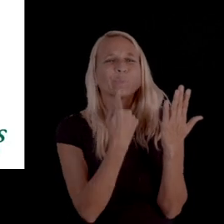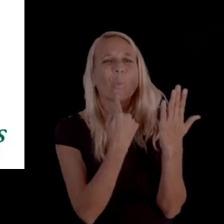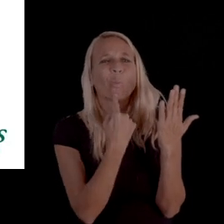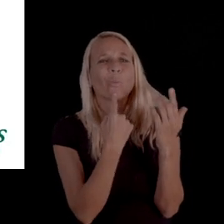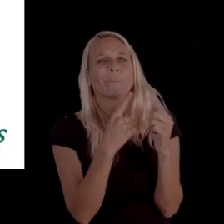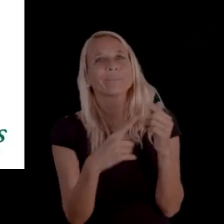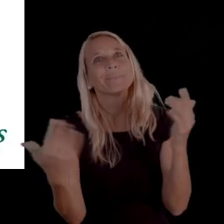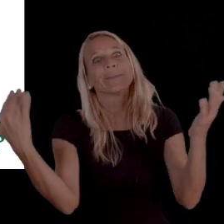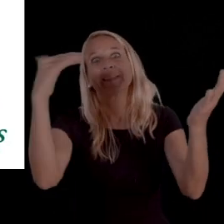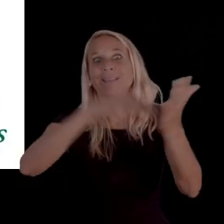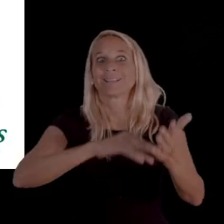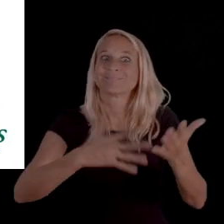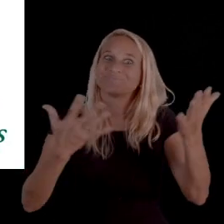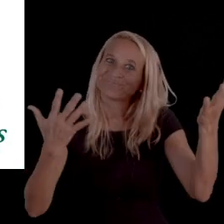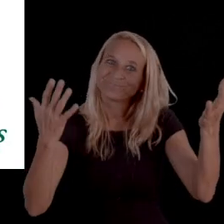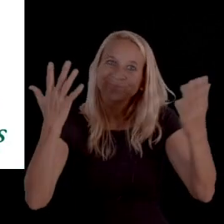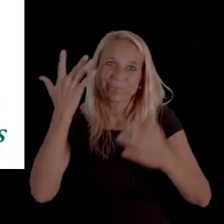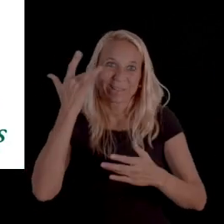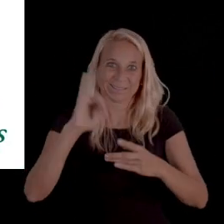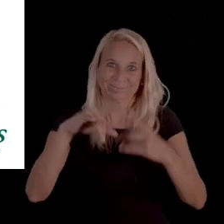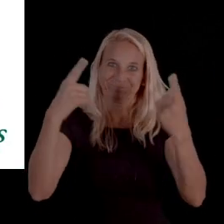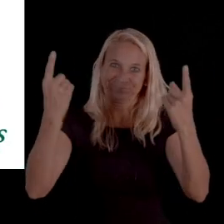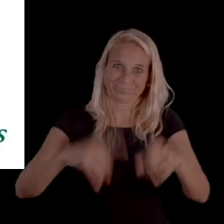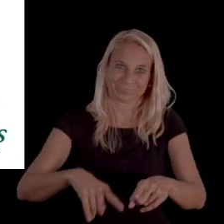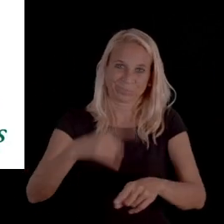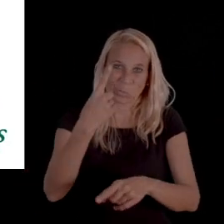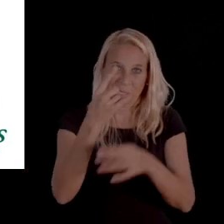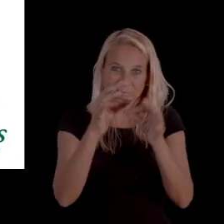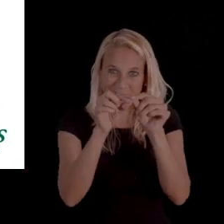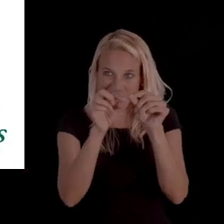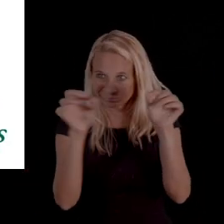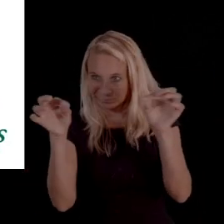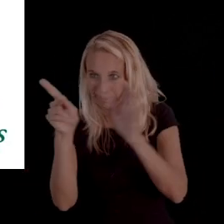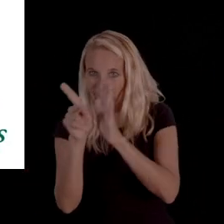because again in this circumstance there's literally one sentence before policy